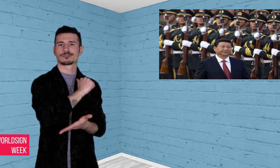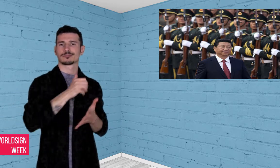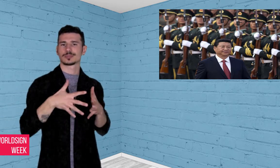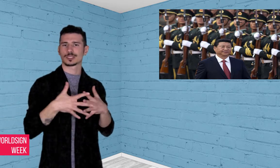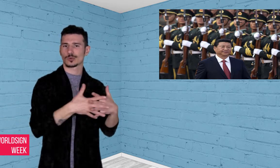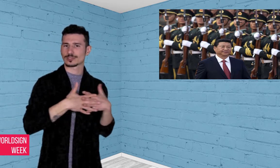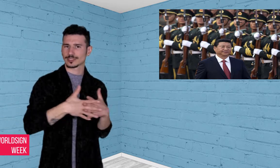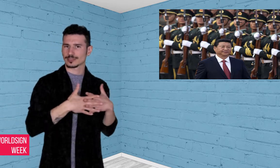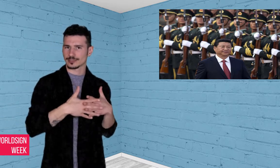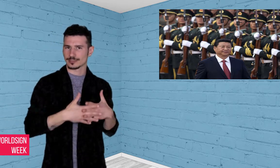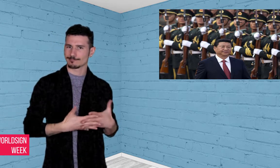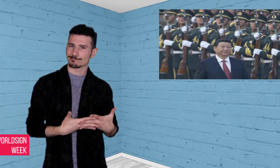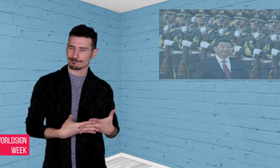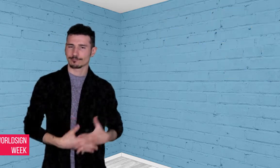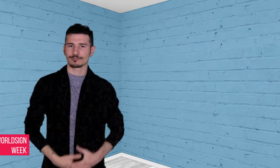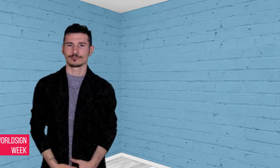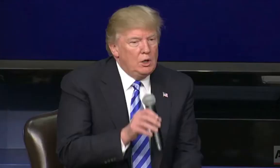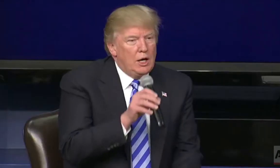most imminent threat to the US.